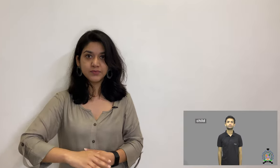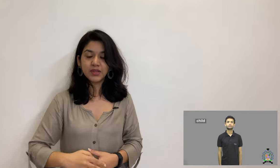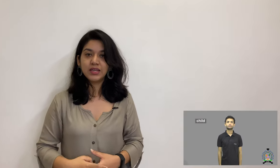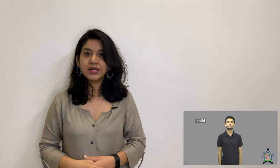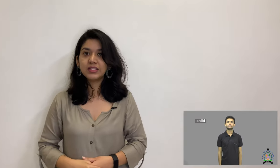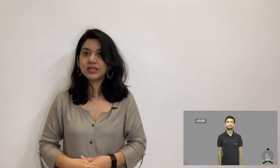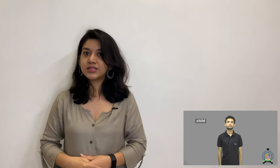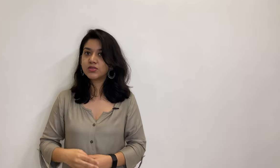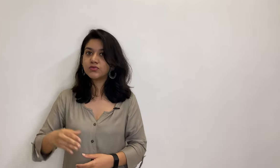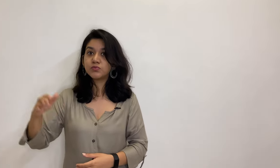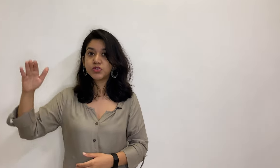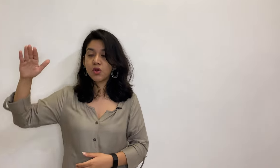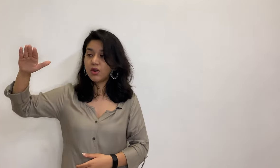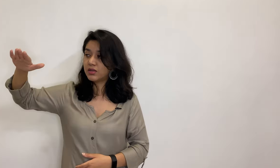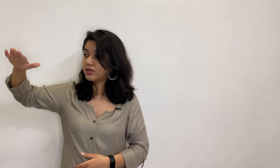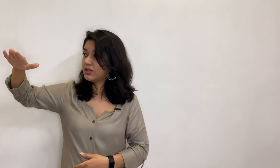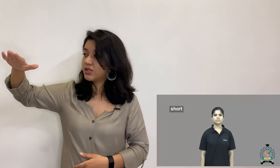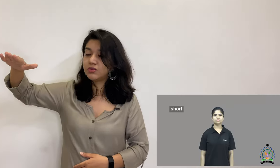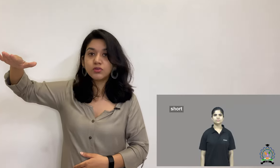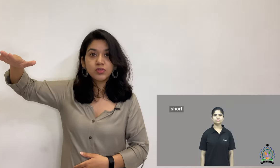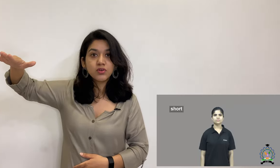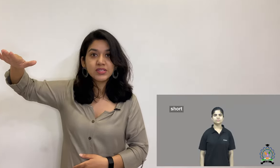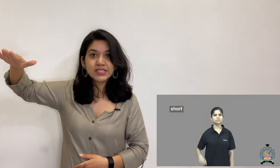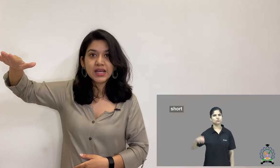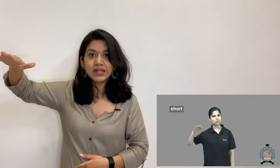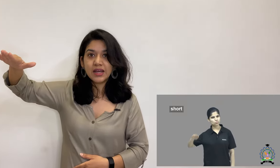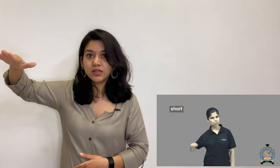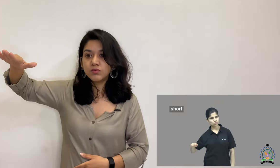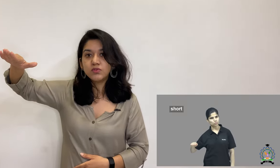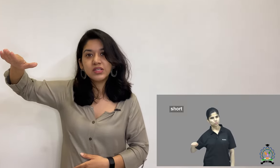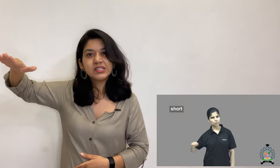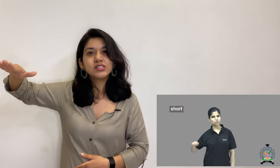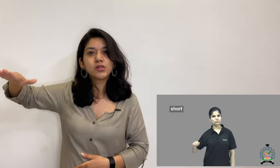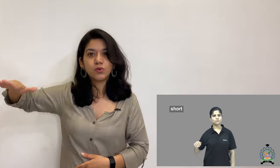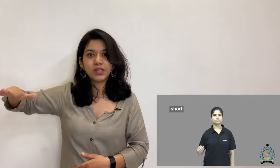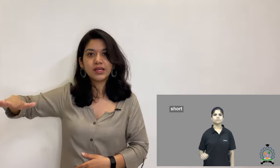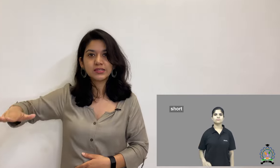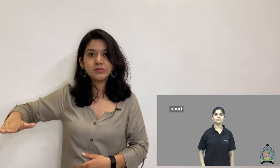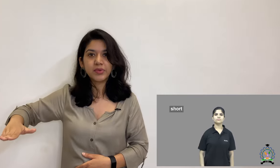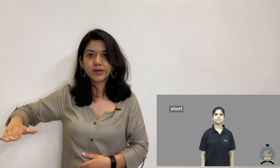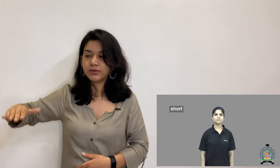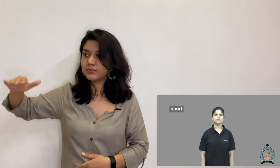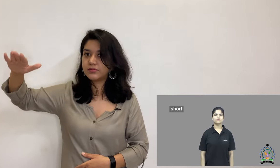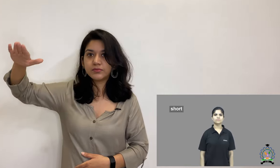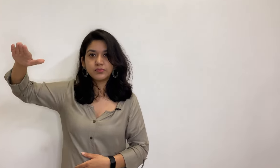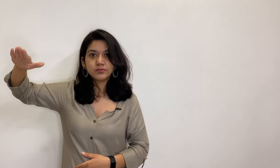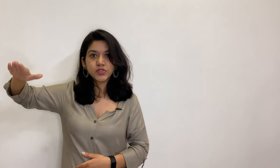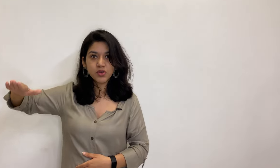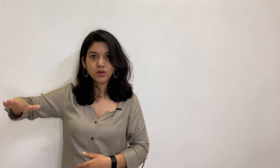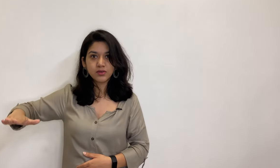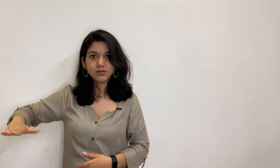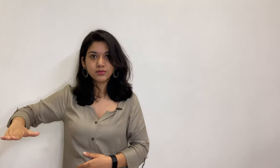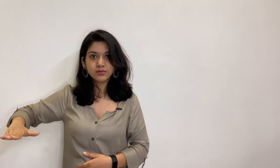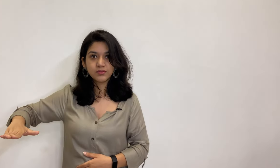In case of short, you do it on your side and you move a little slowly as compared, short.